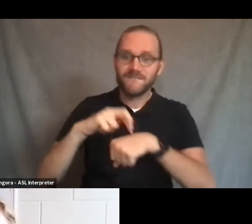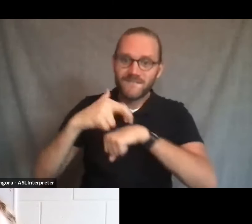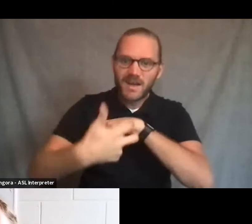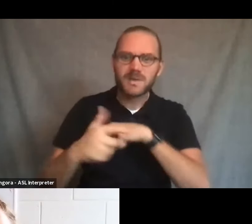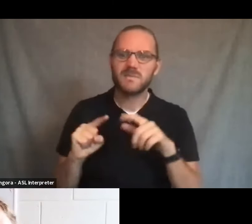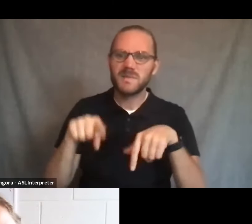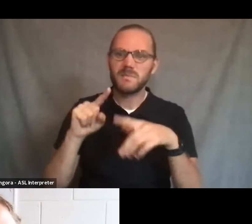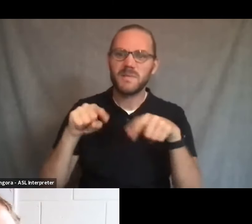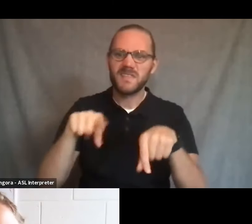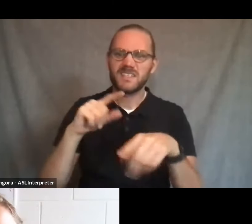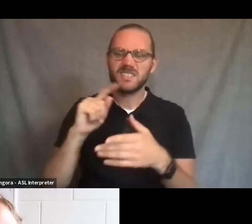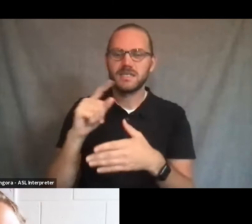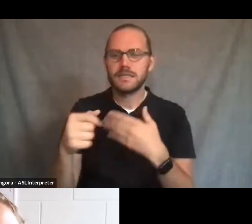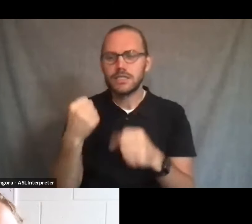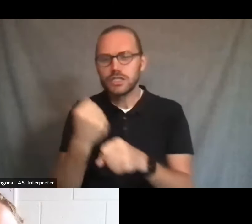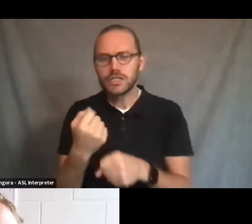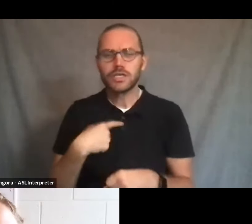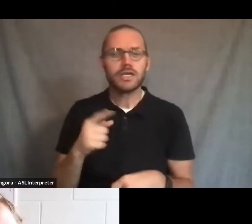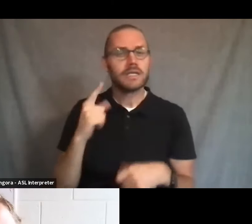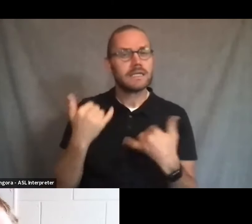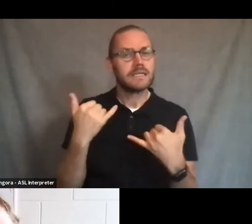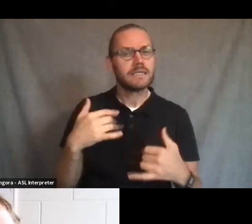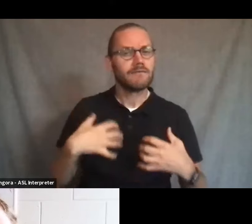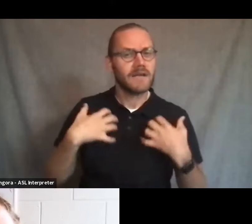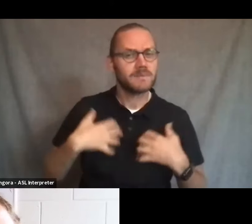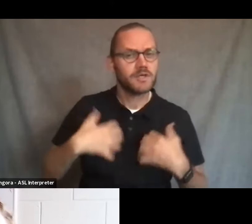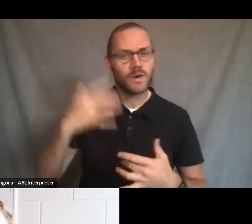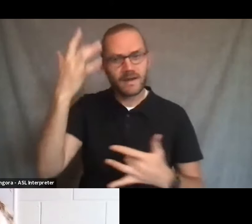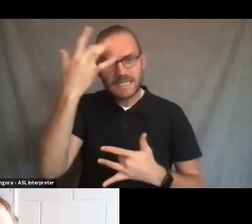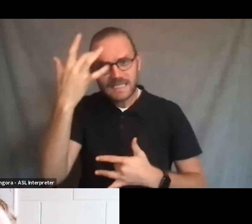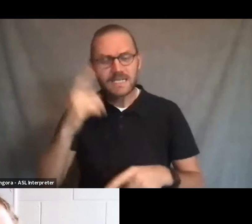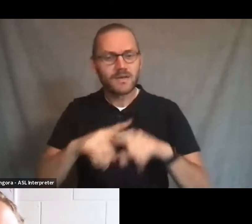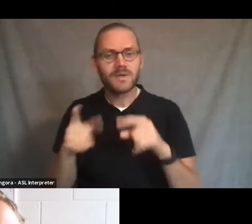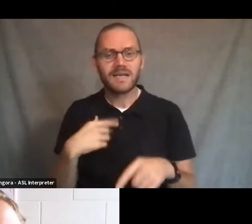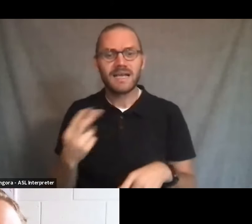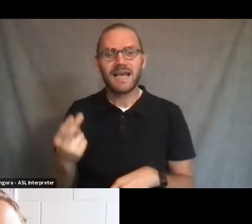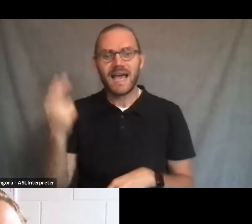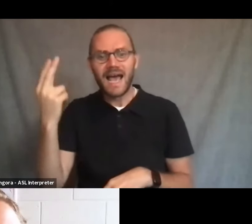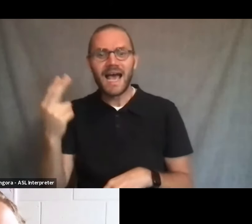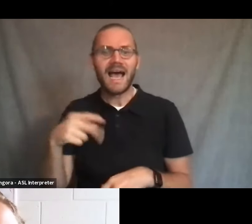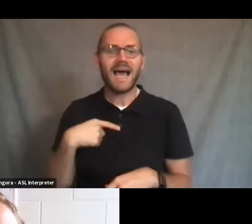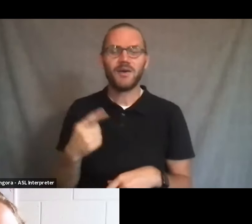There's a lot of pent up potential for these respiratory viruses, 'cause some of them have been in kind of virus hibernation for a little while